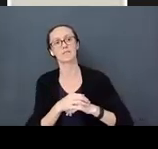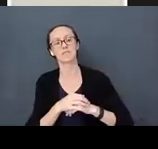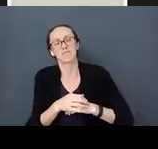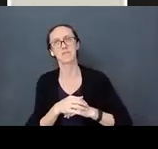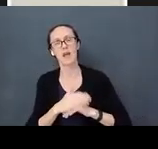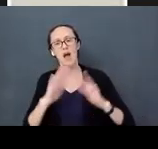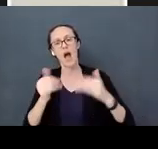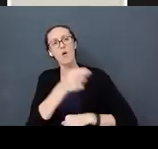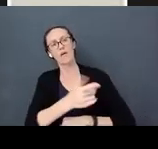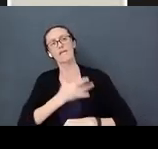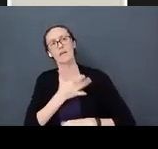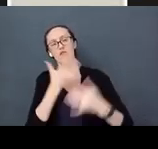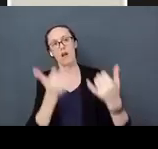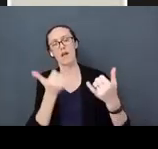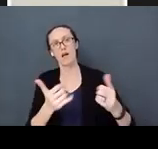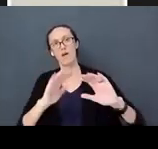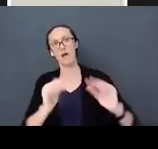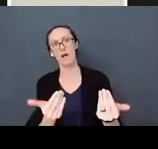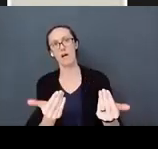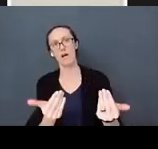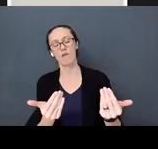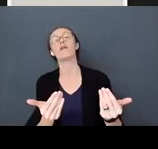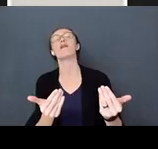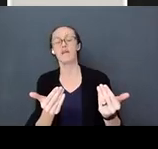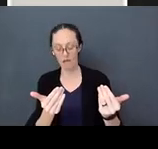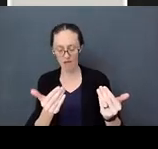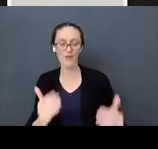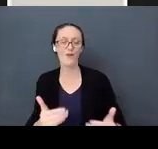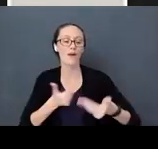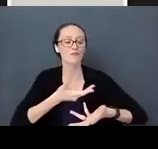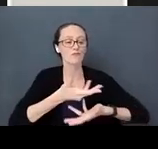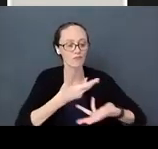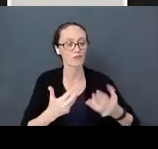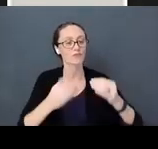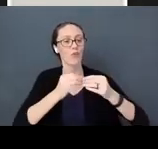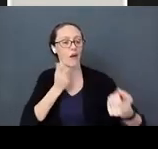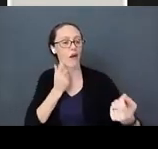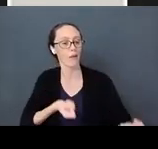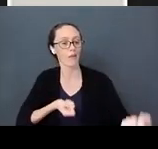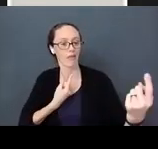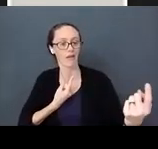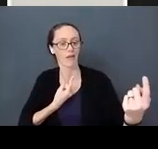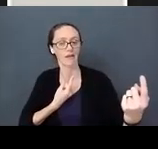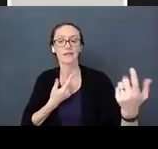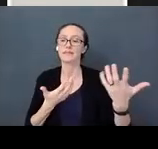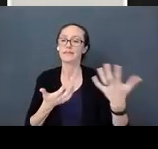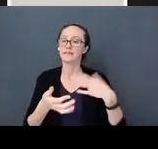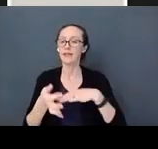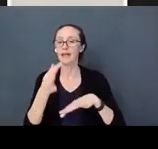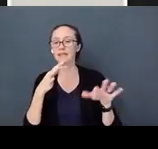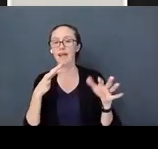right now and dealing with them with more empathy instead of just discipline or anger.